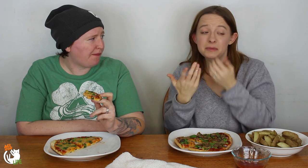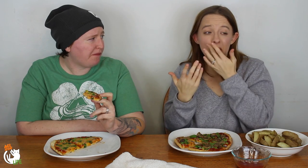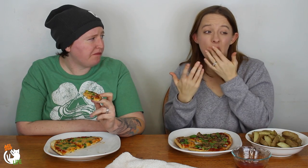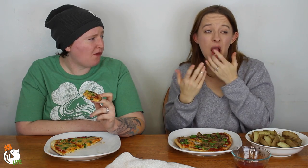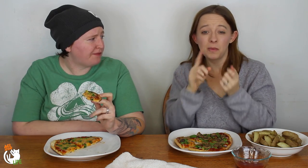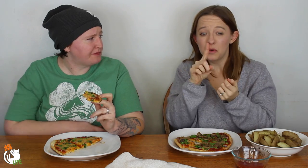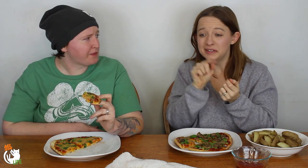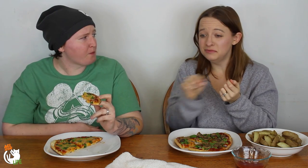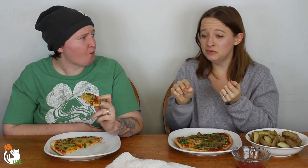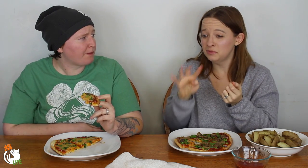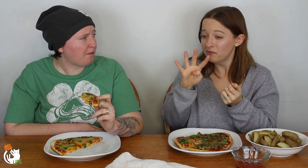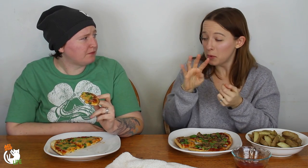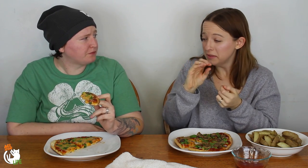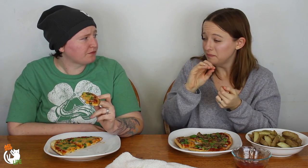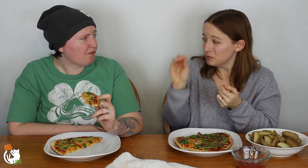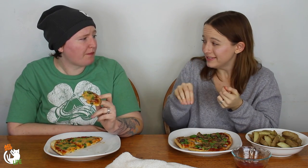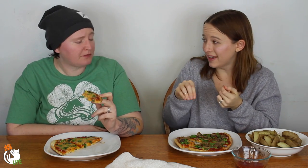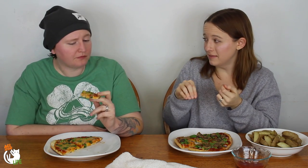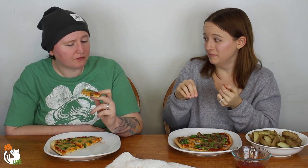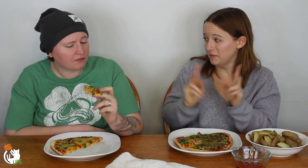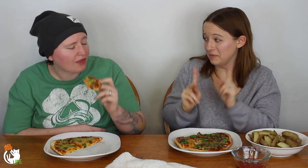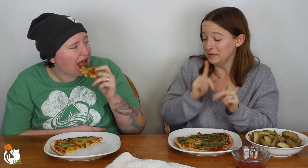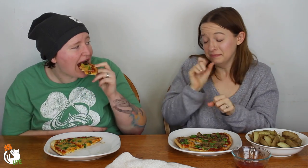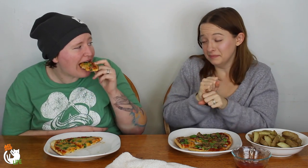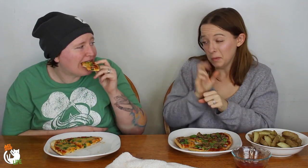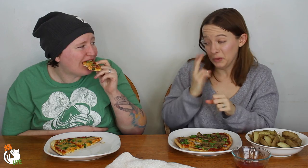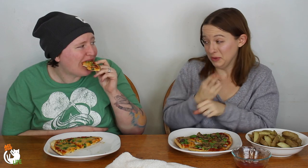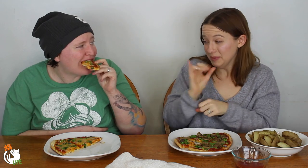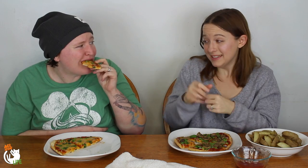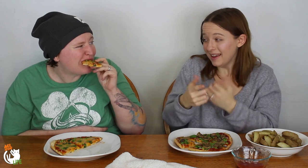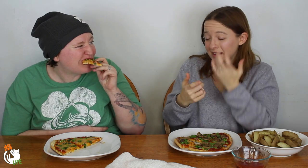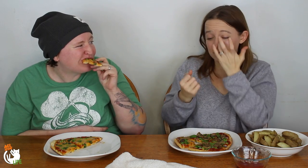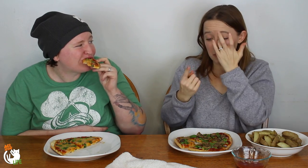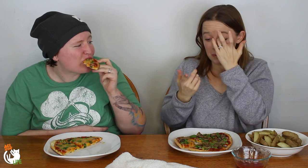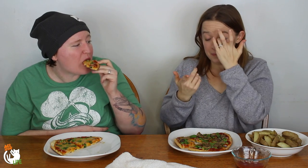Youtube said that maybe 1-4% of people will actually use that.